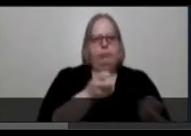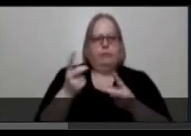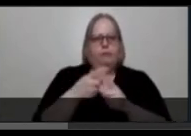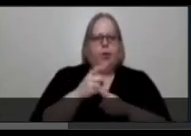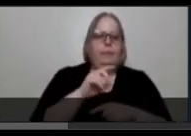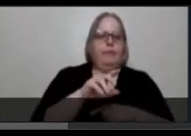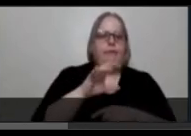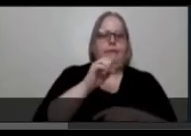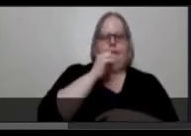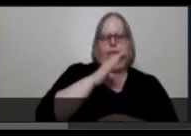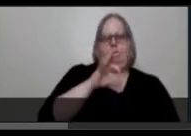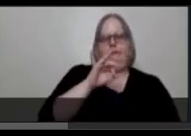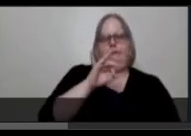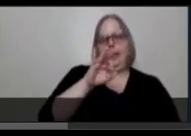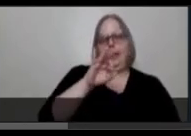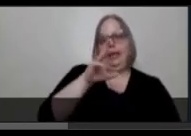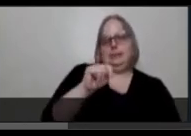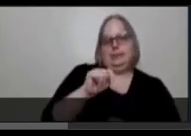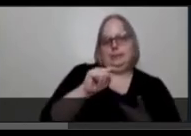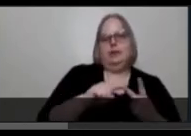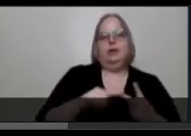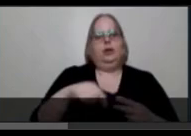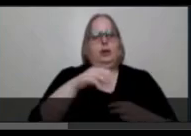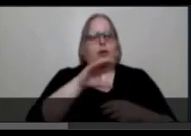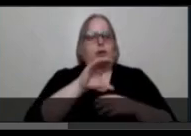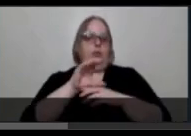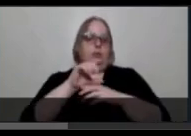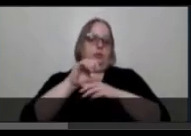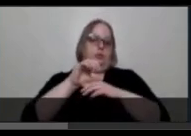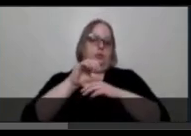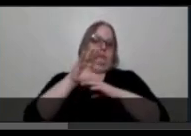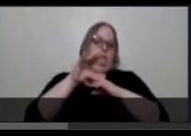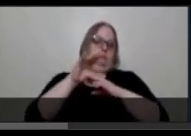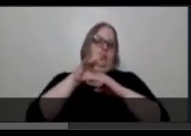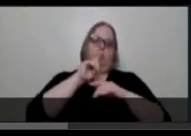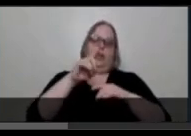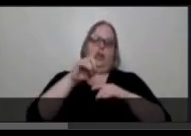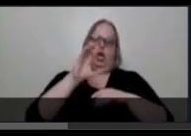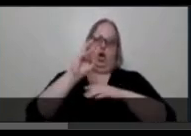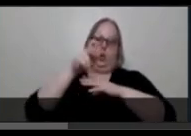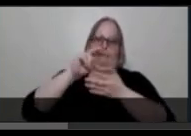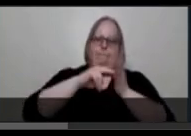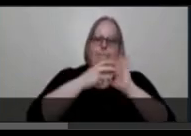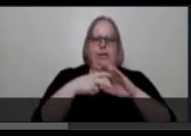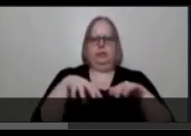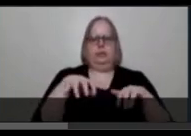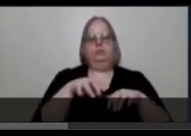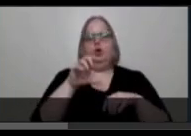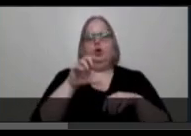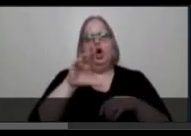written by Alison Kafer, Crip is shorthand for the word "cripple" which has been (and is) used as an